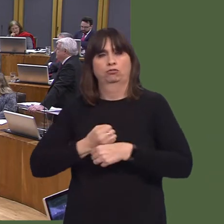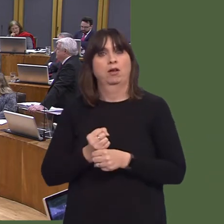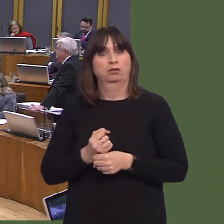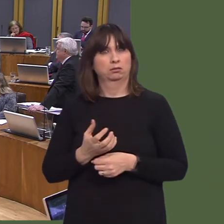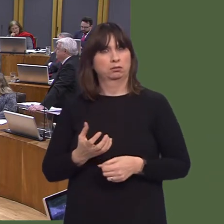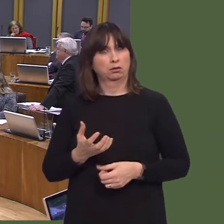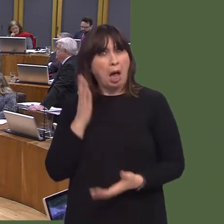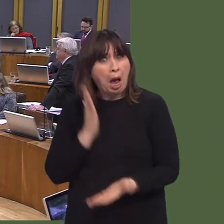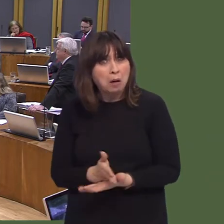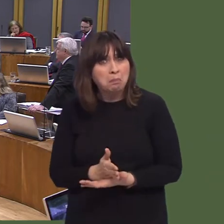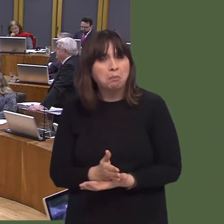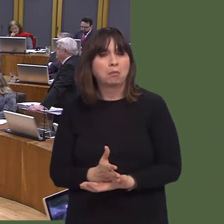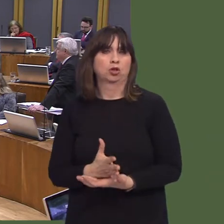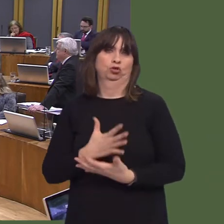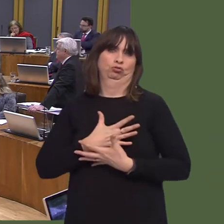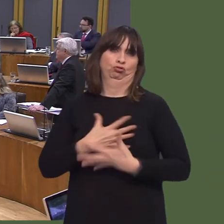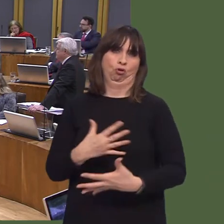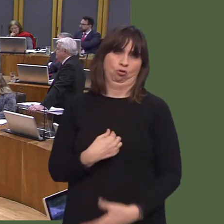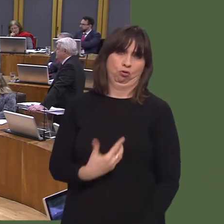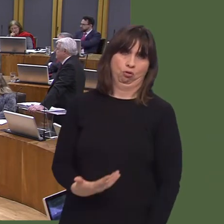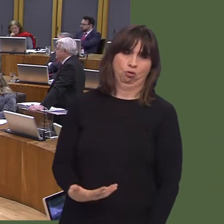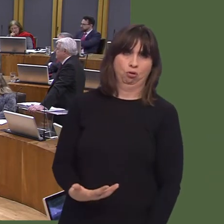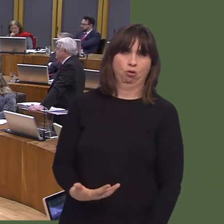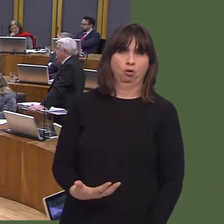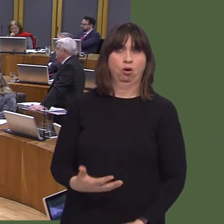superfast broadband and have been able to do so for a few months.